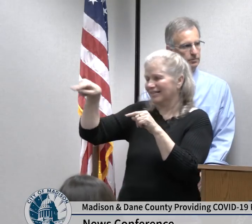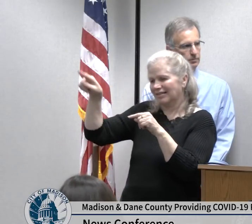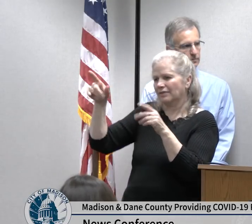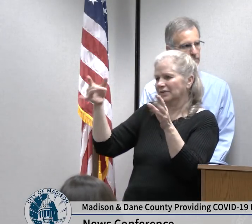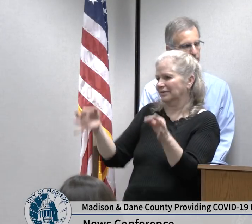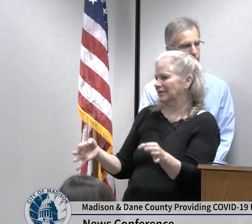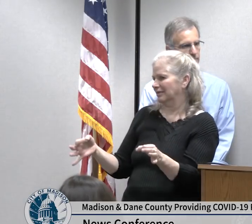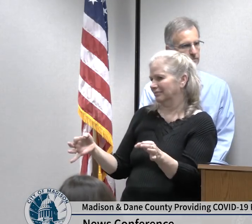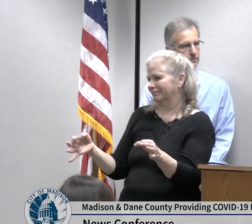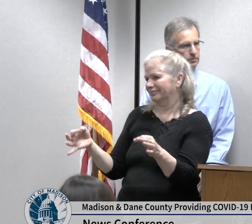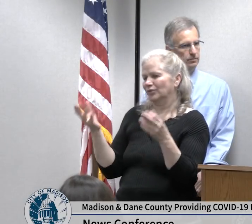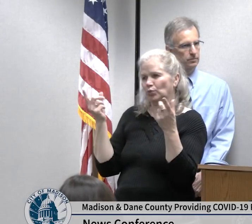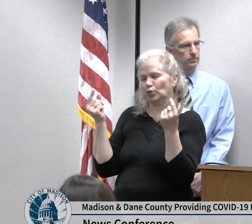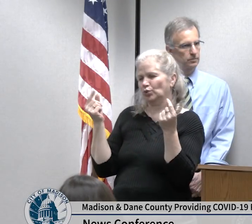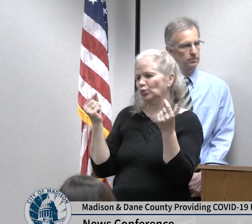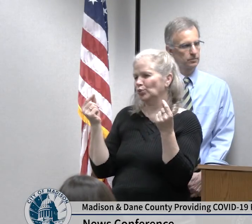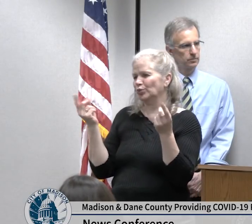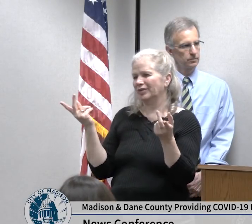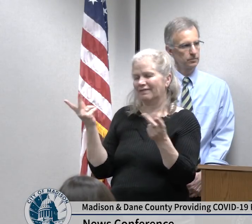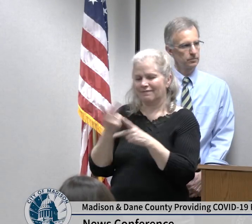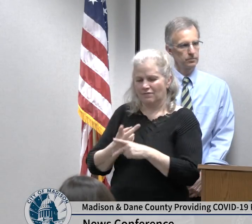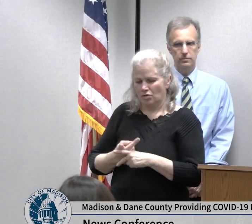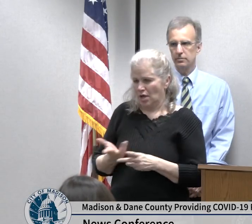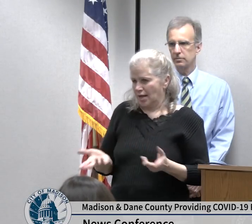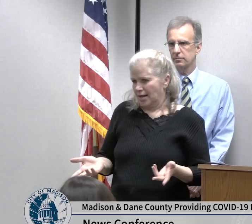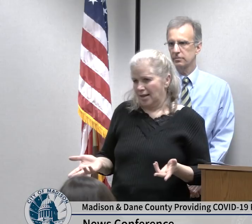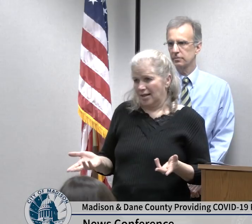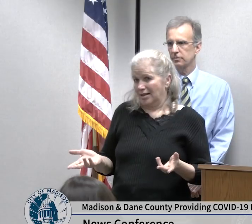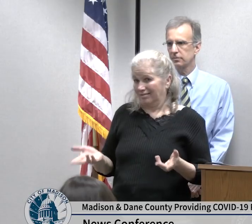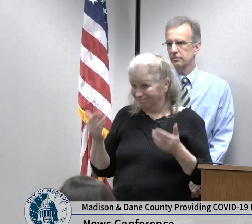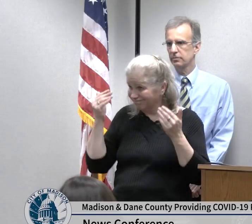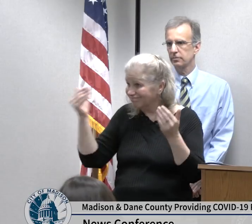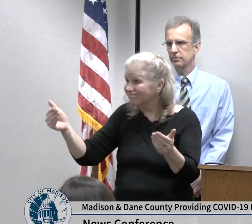preparation for the future